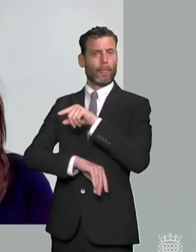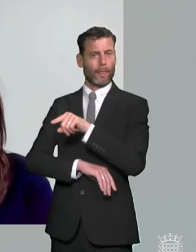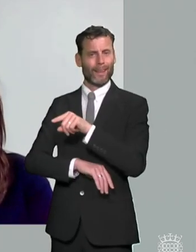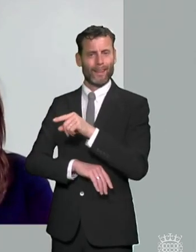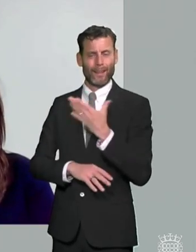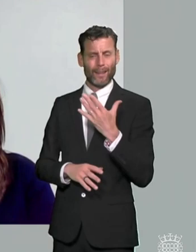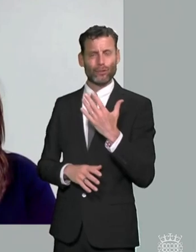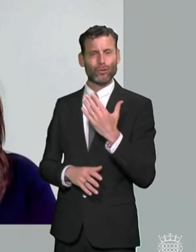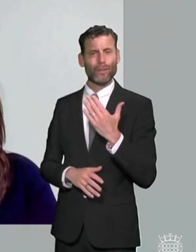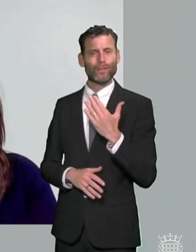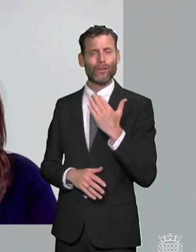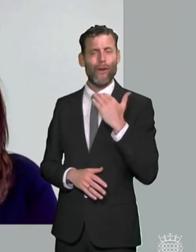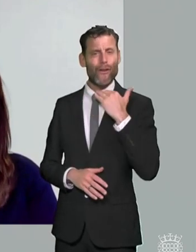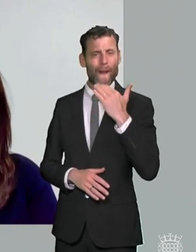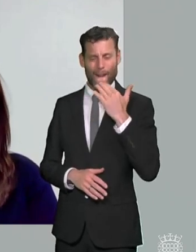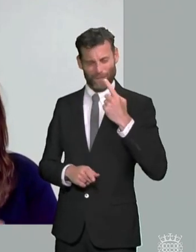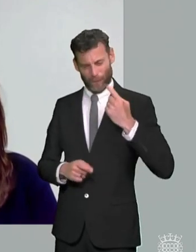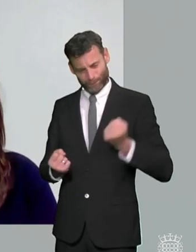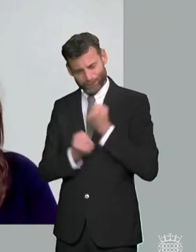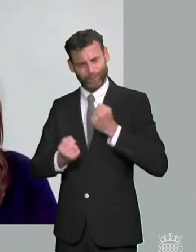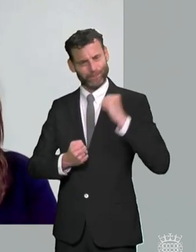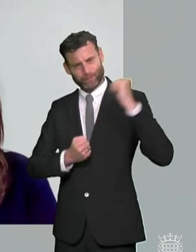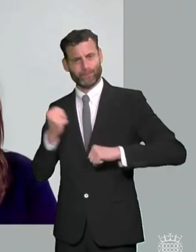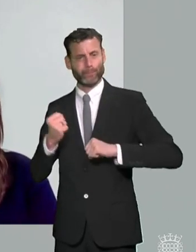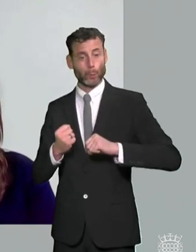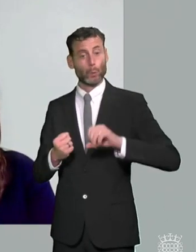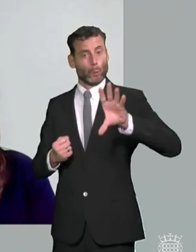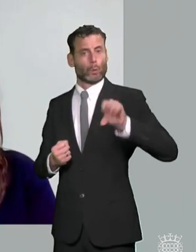to hold public bodies to account when you think about the changes to the availability